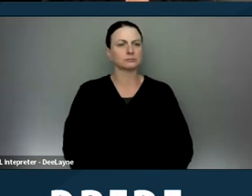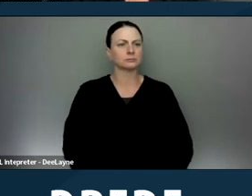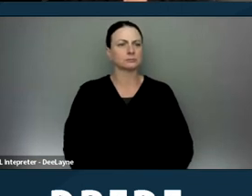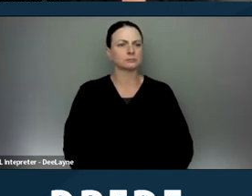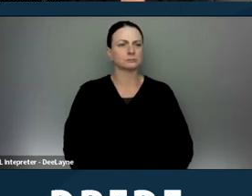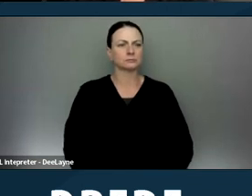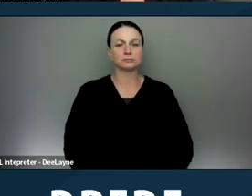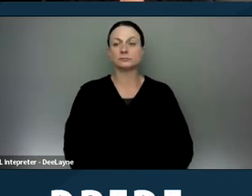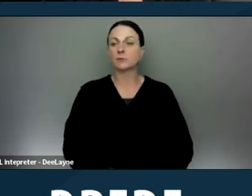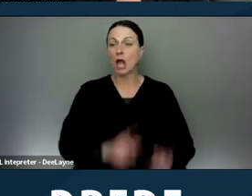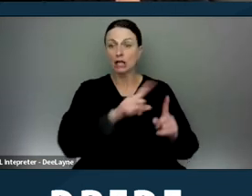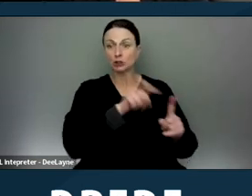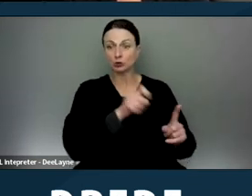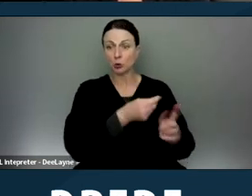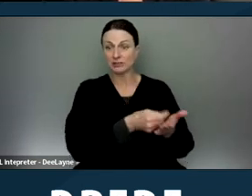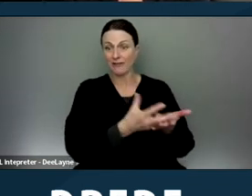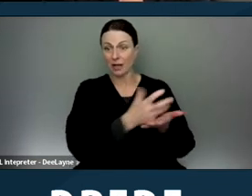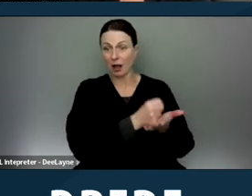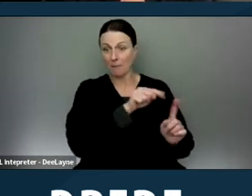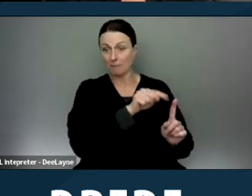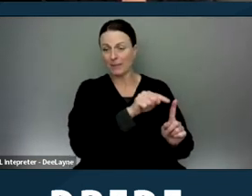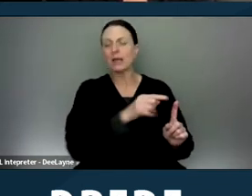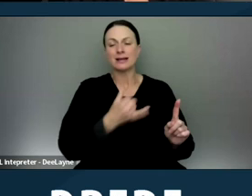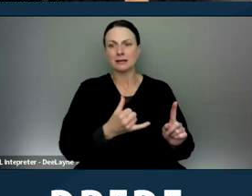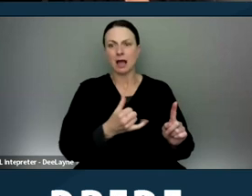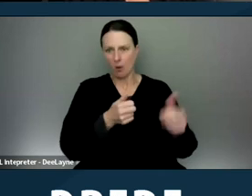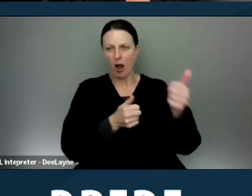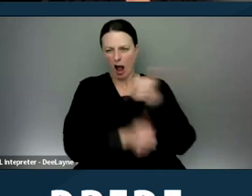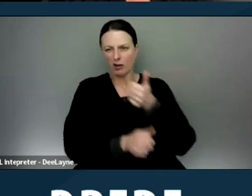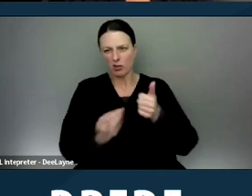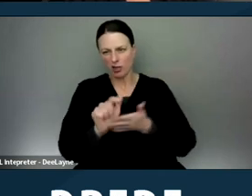So source of income is now defined under FEHA as the following,